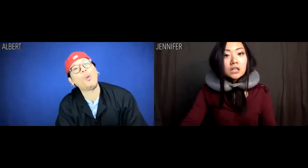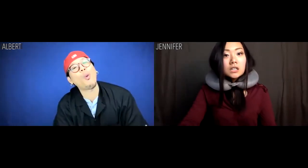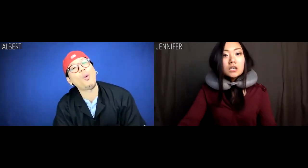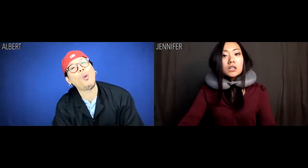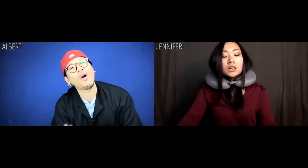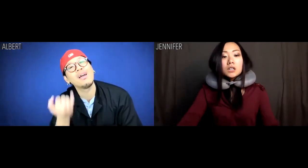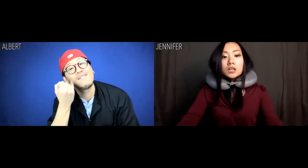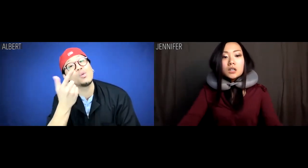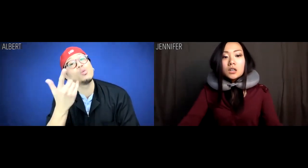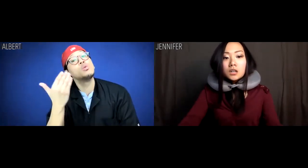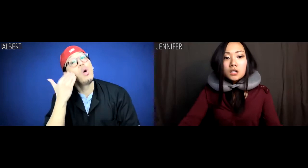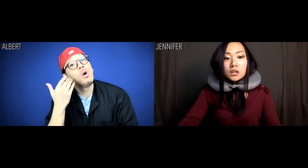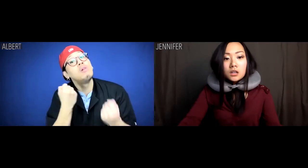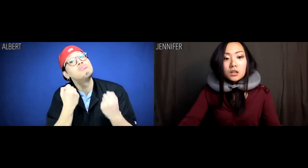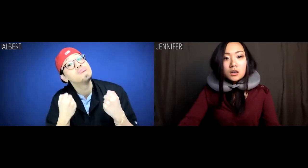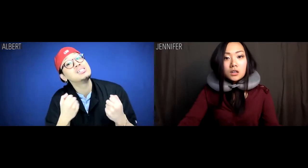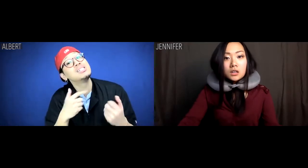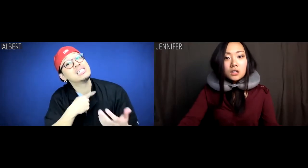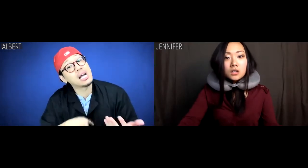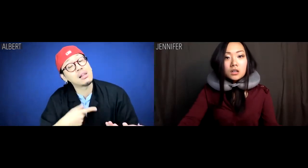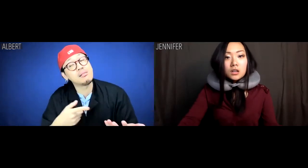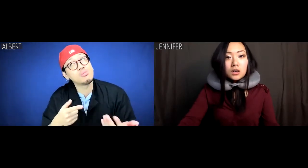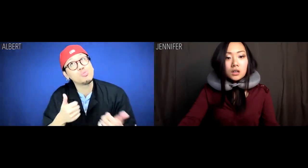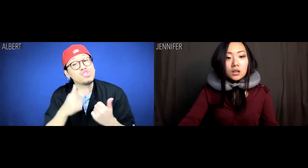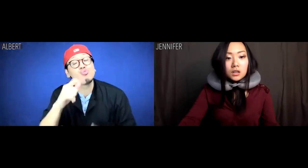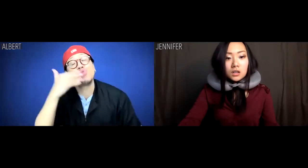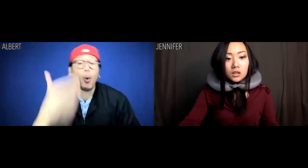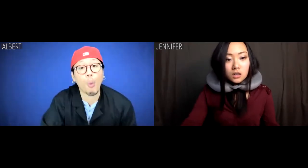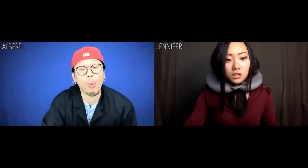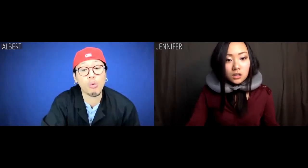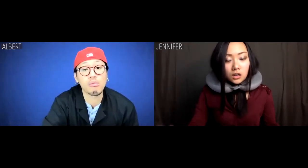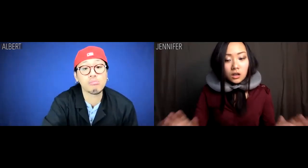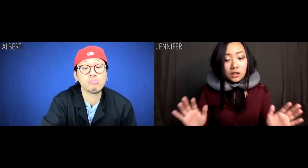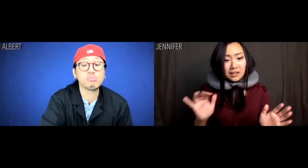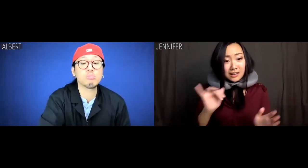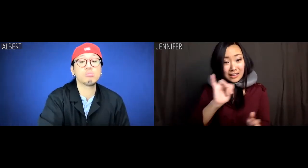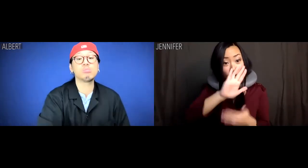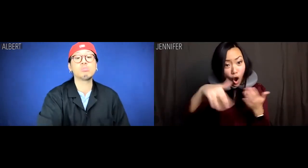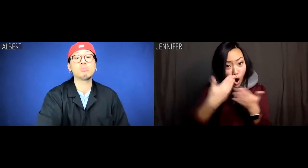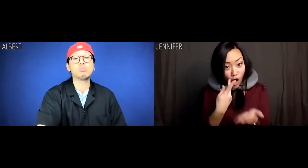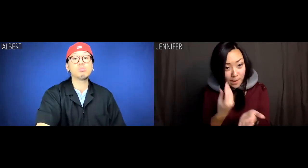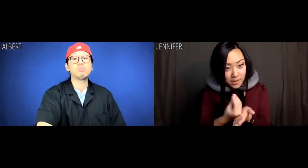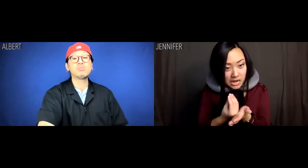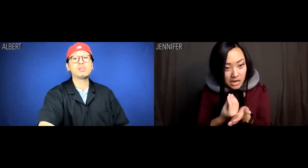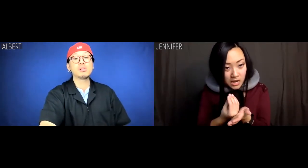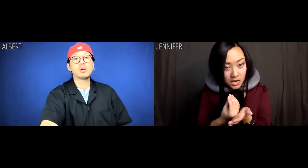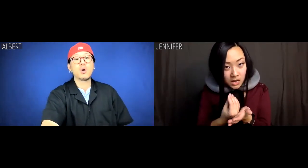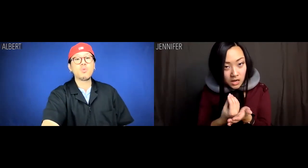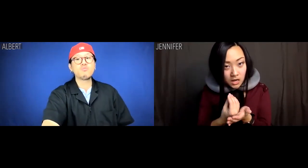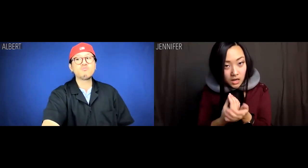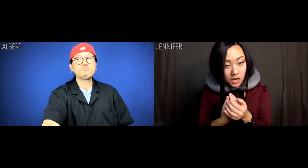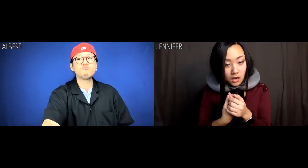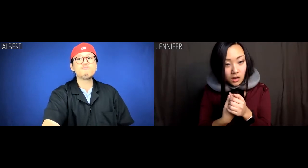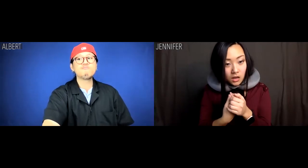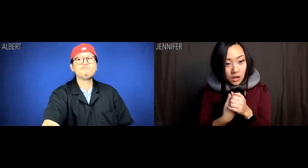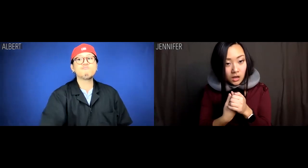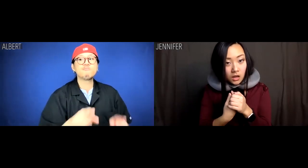Albert: You don't know that unless you speak Chinese, which you don't. Jennifer: Was that all our money?